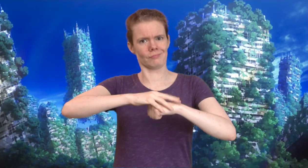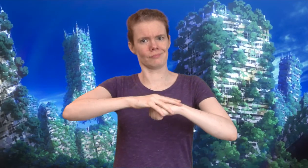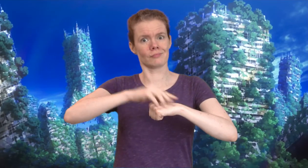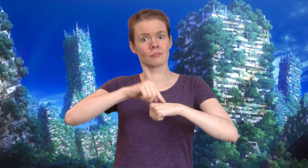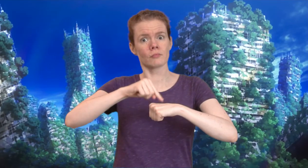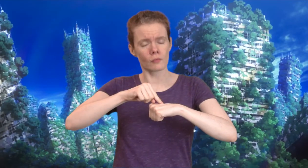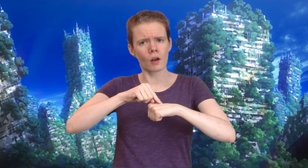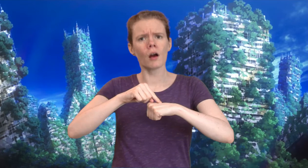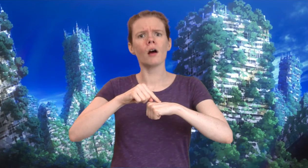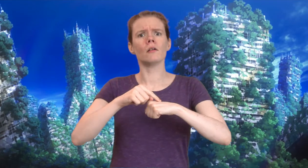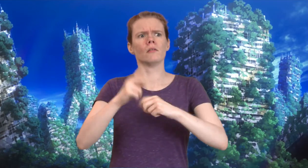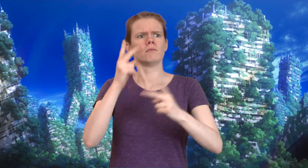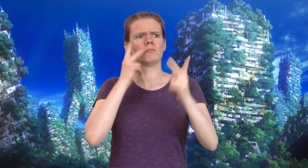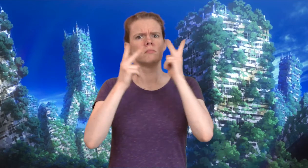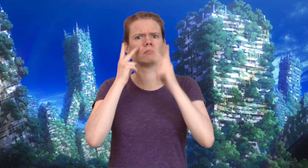The underground world of Aiga is the true world.